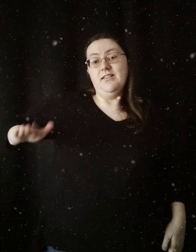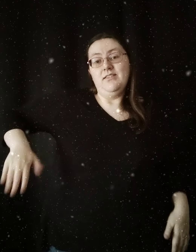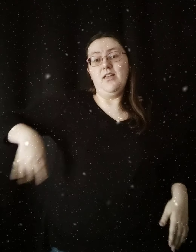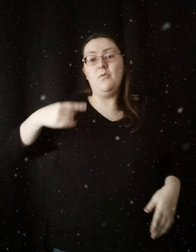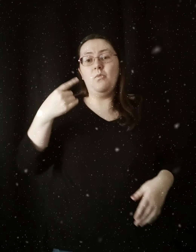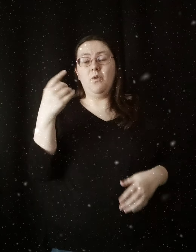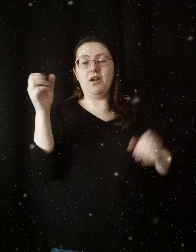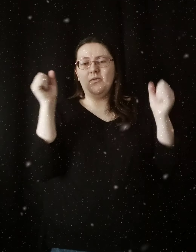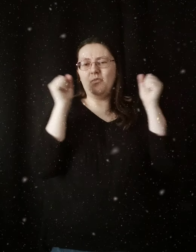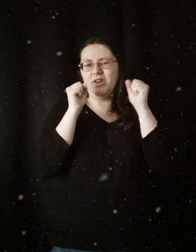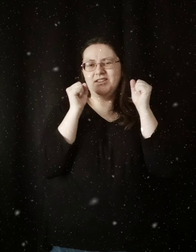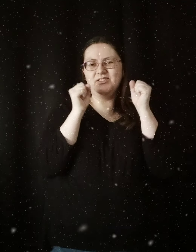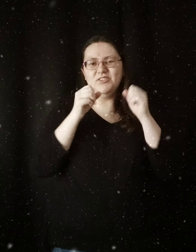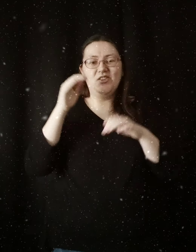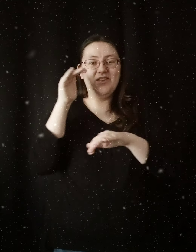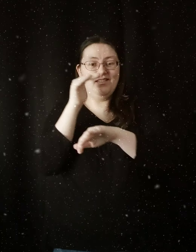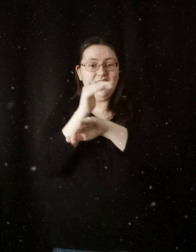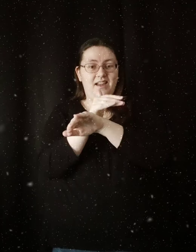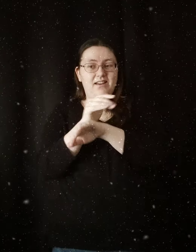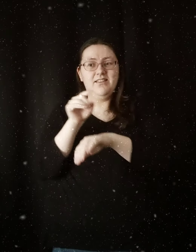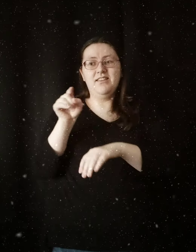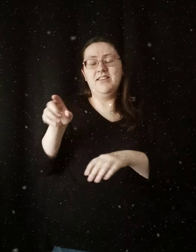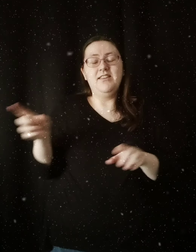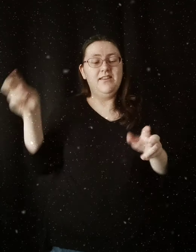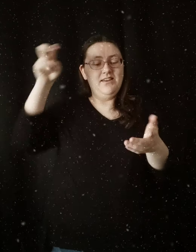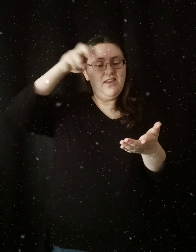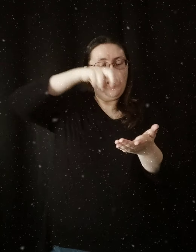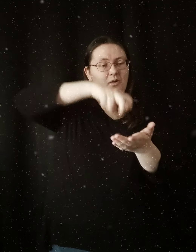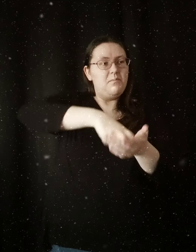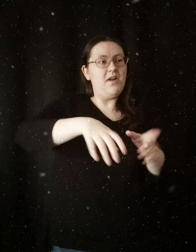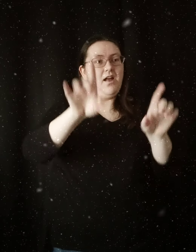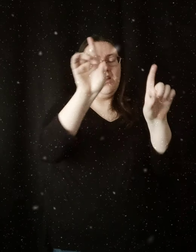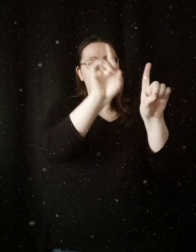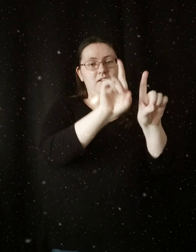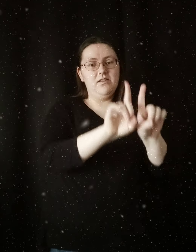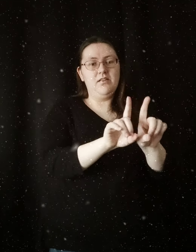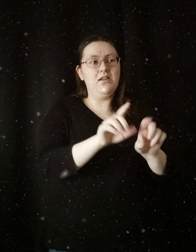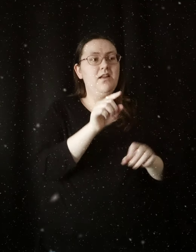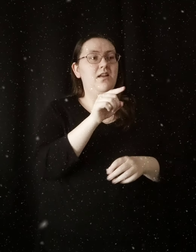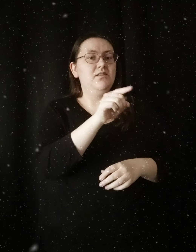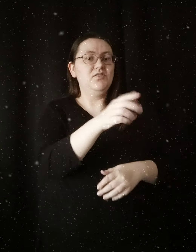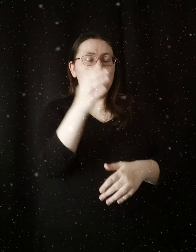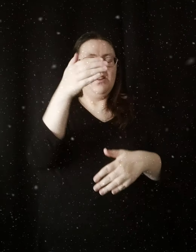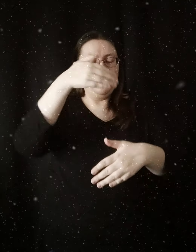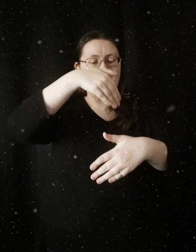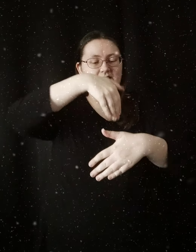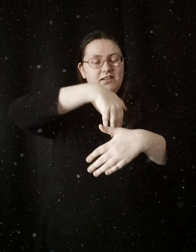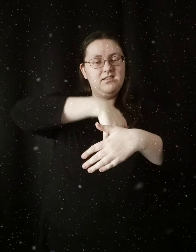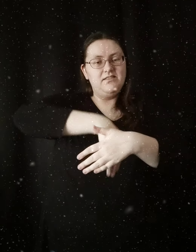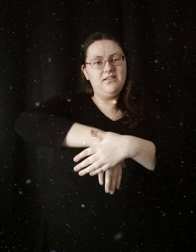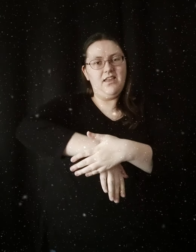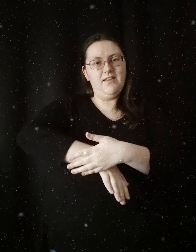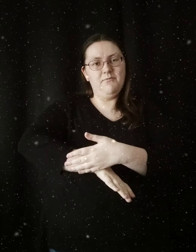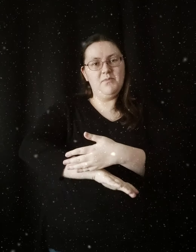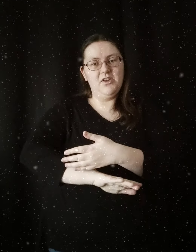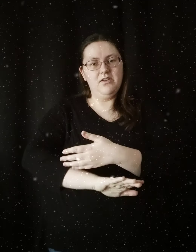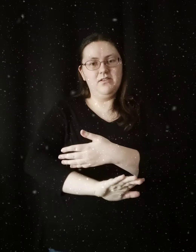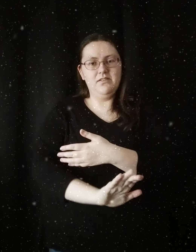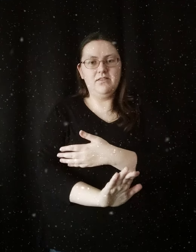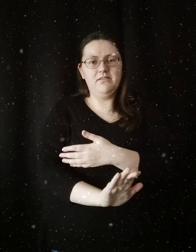And late one winter night He knelt by her as she gave birth